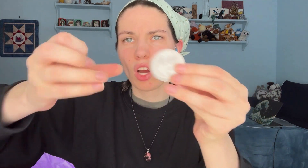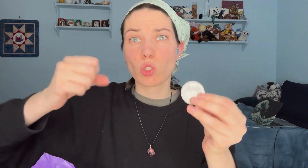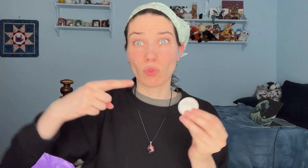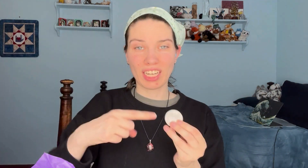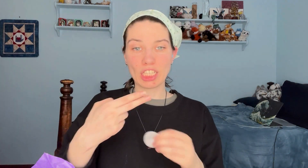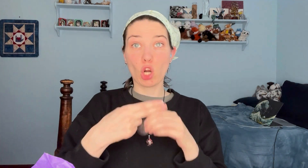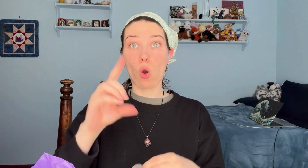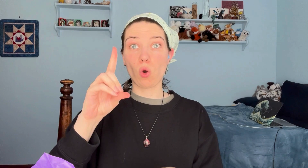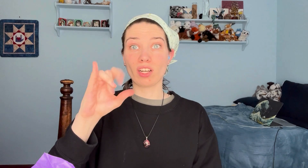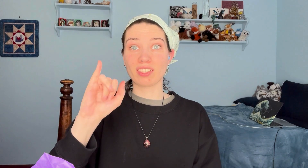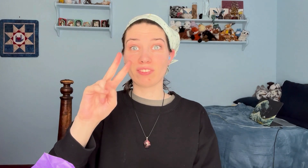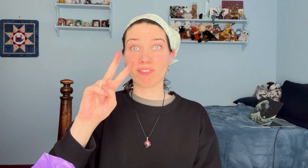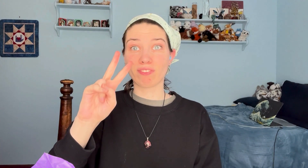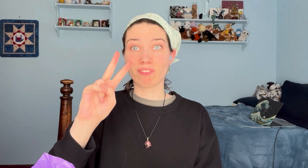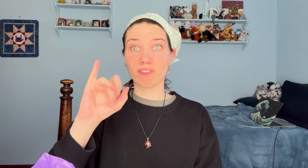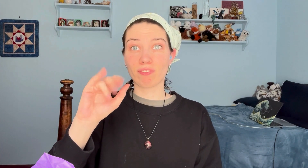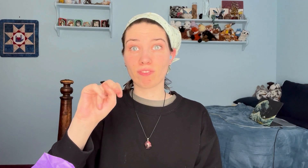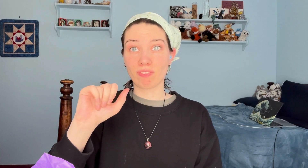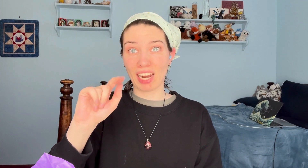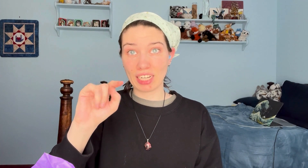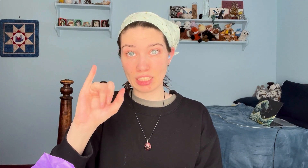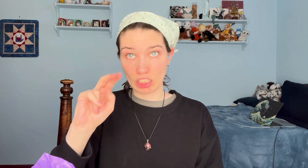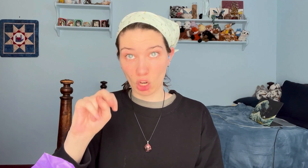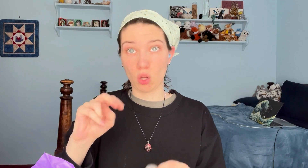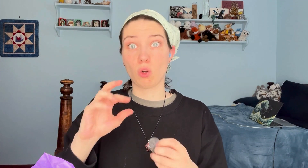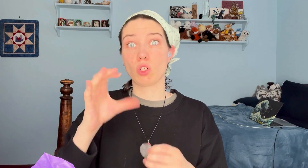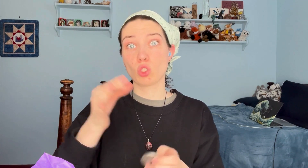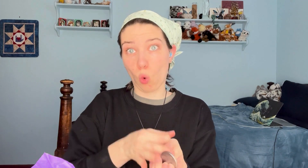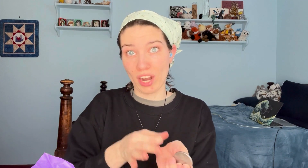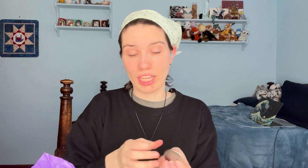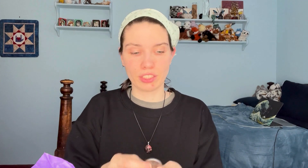So this is called a divination coin